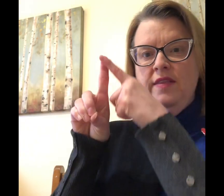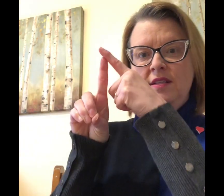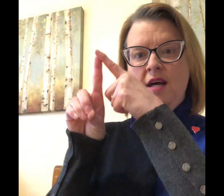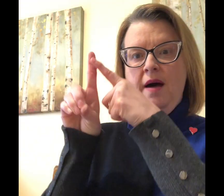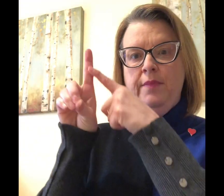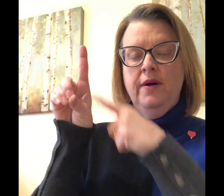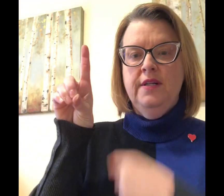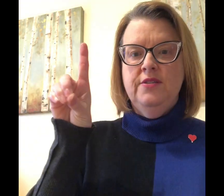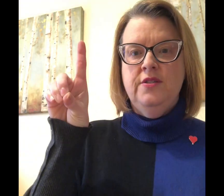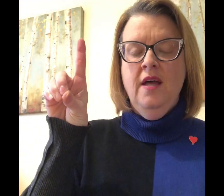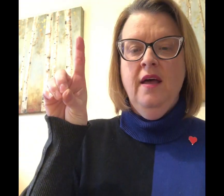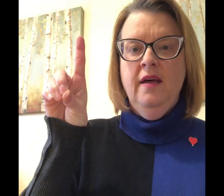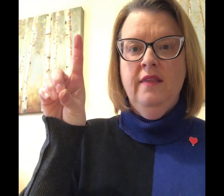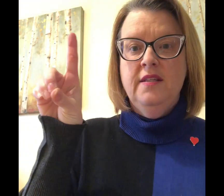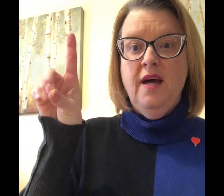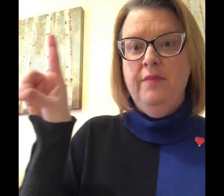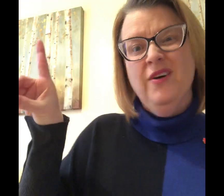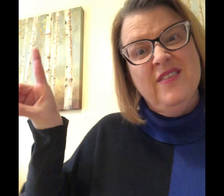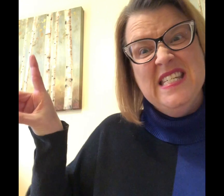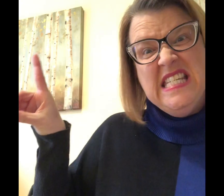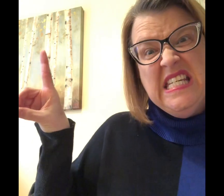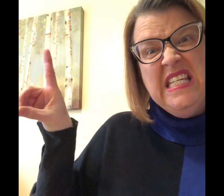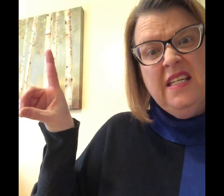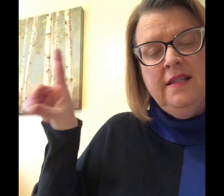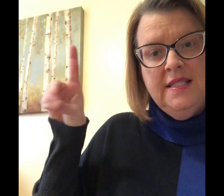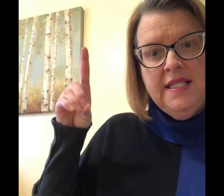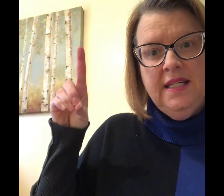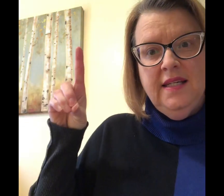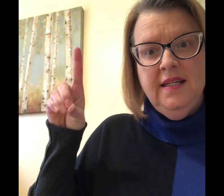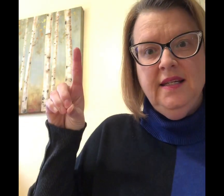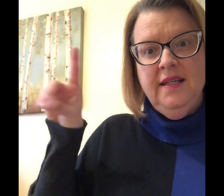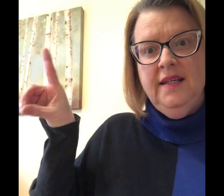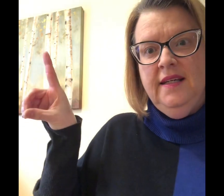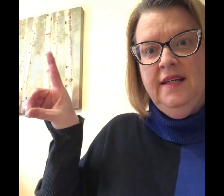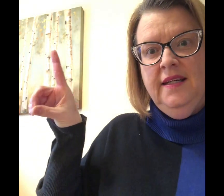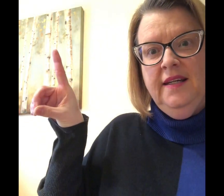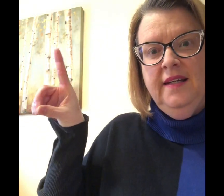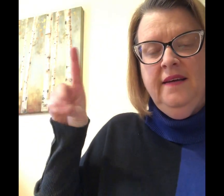the top part is the top part of the D D.